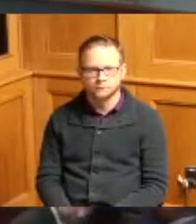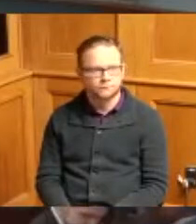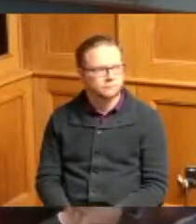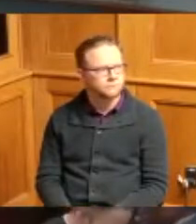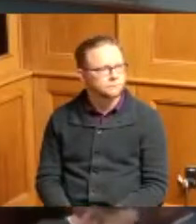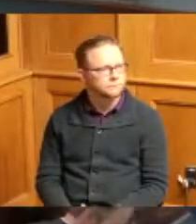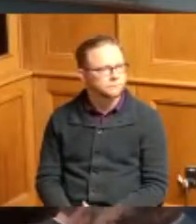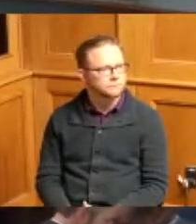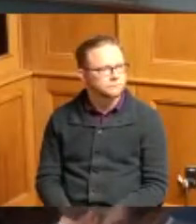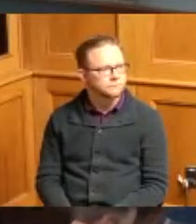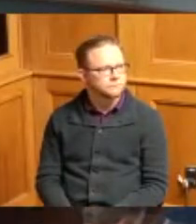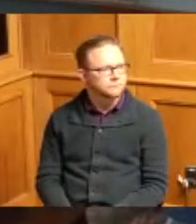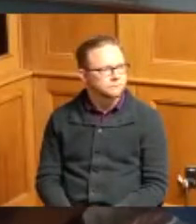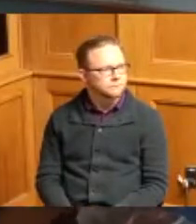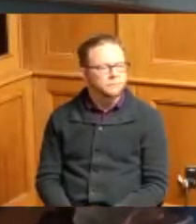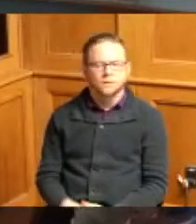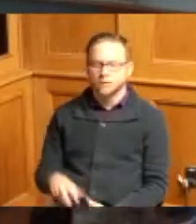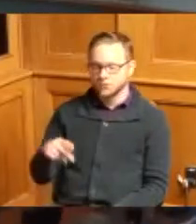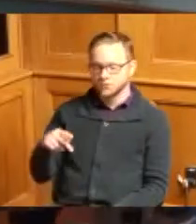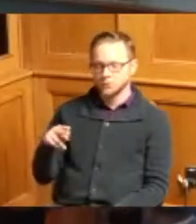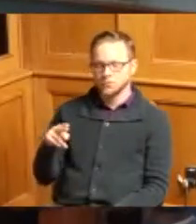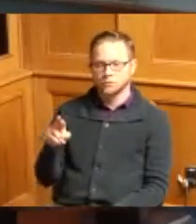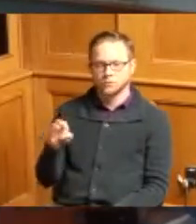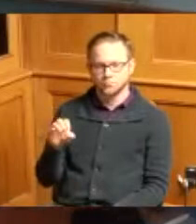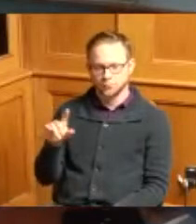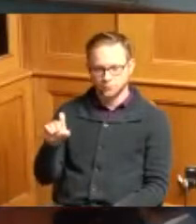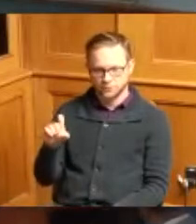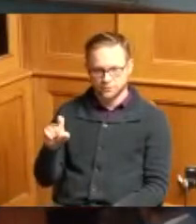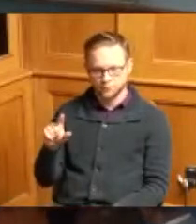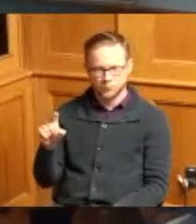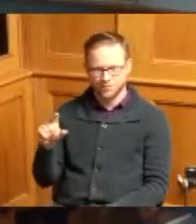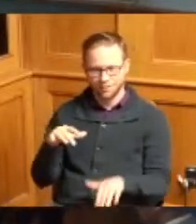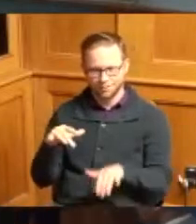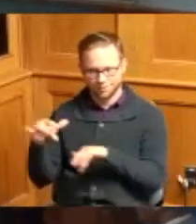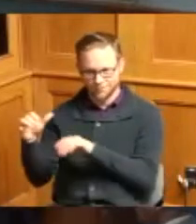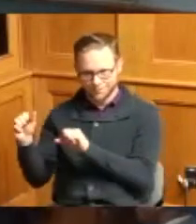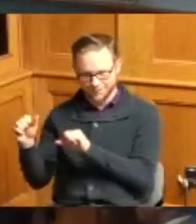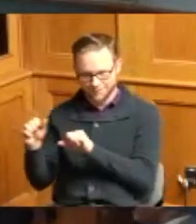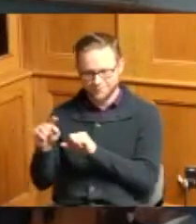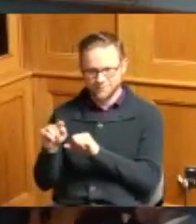so as Purcell leaves and Taft comes in this one is also very special